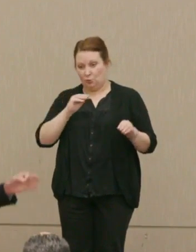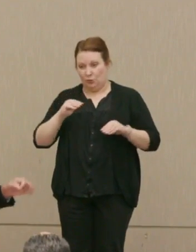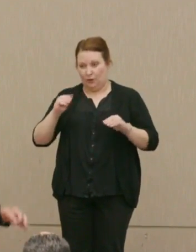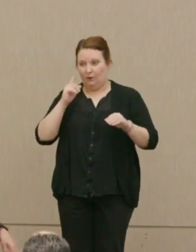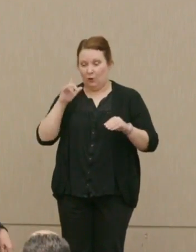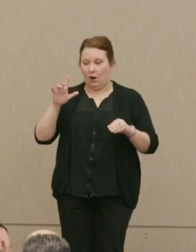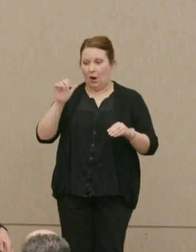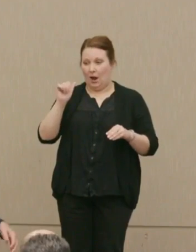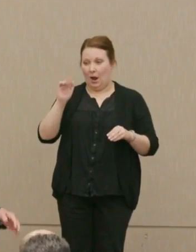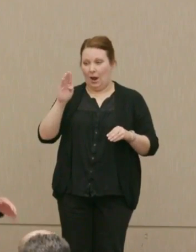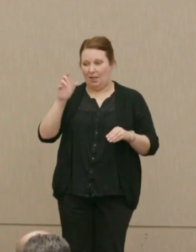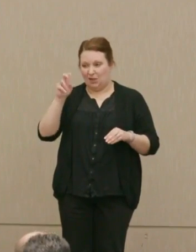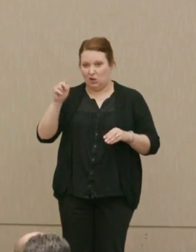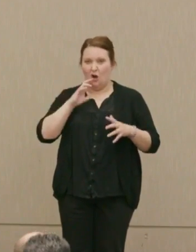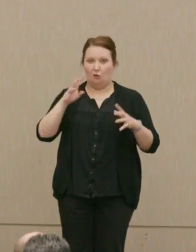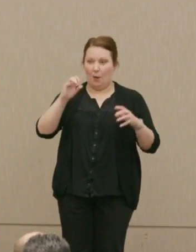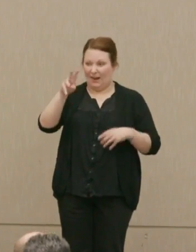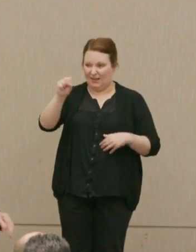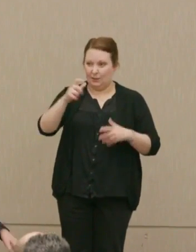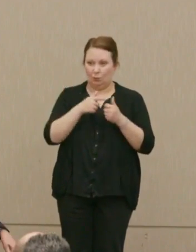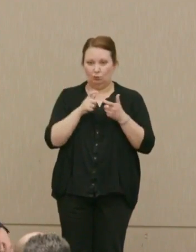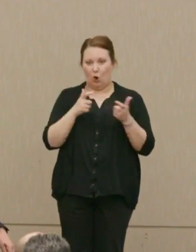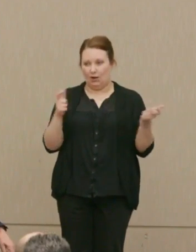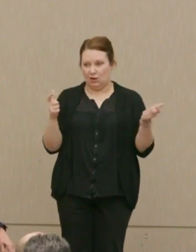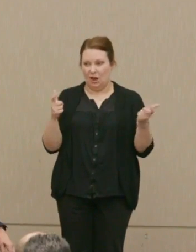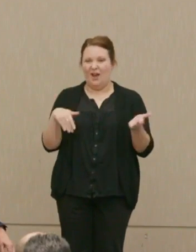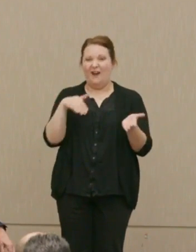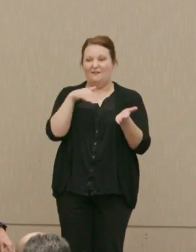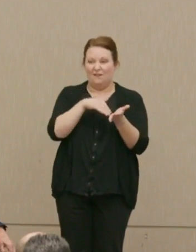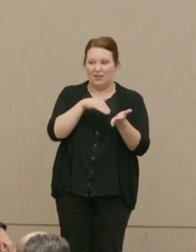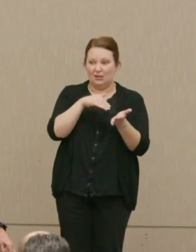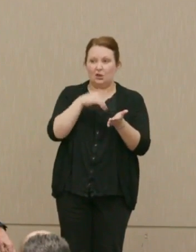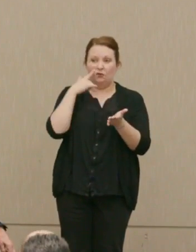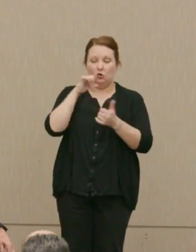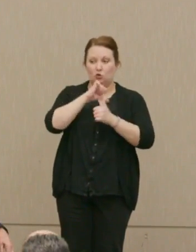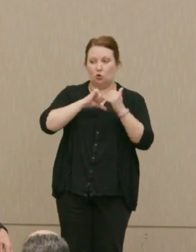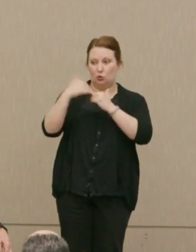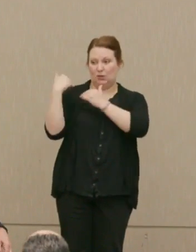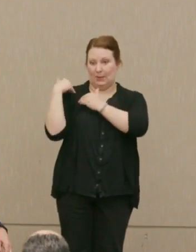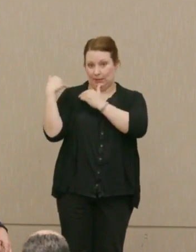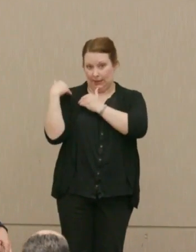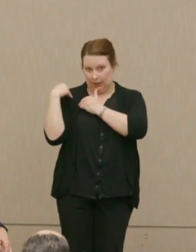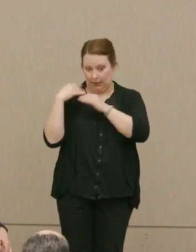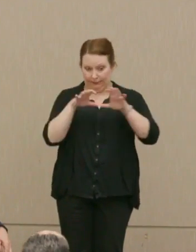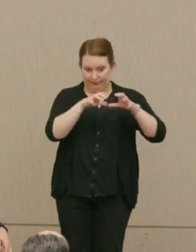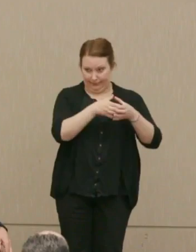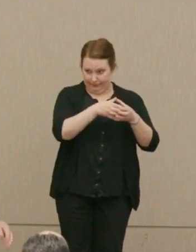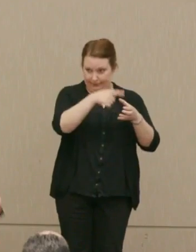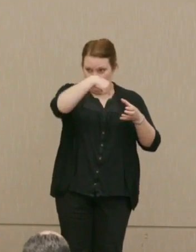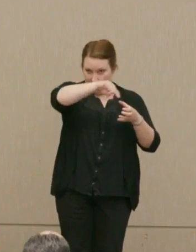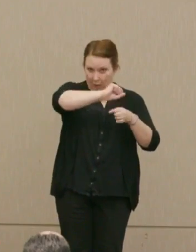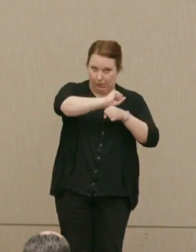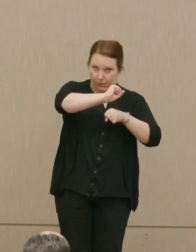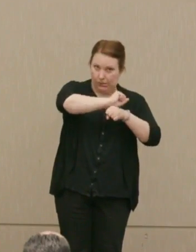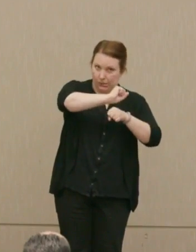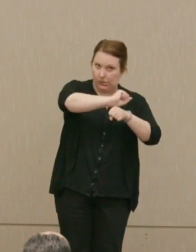of nuclear weapons and now getting broader, Physicians for Social Responsibility, and the, another one, name I forget at the moment, of Physicists.